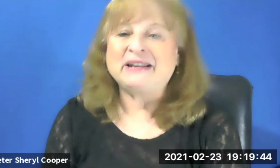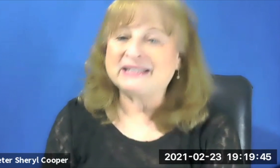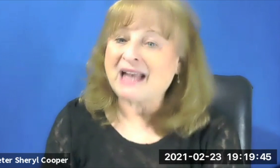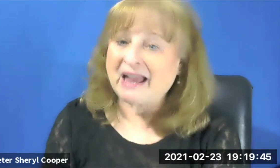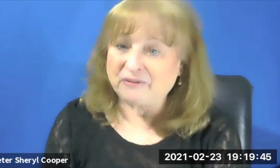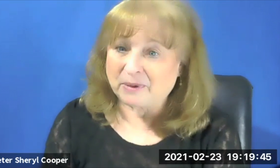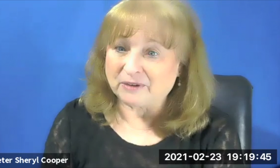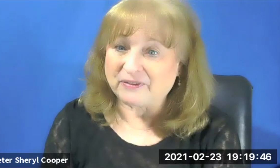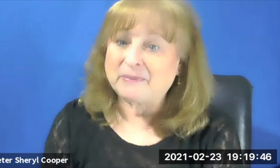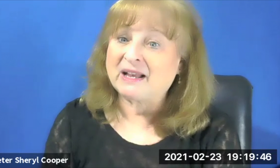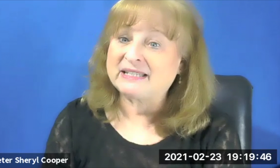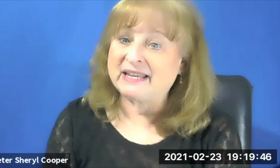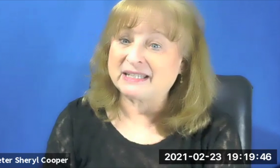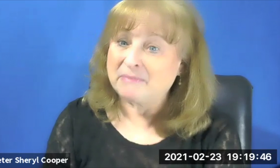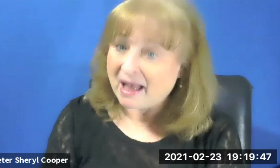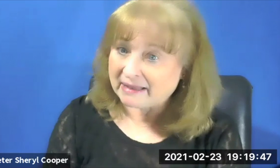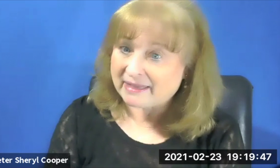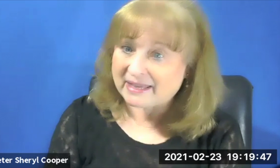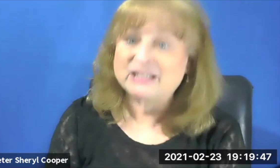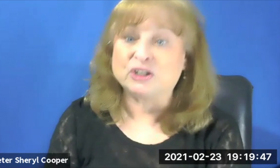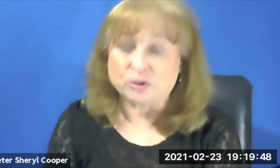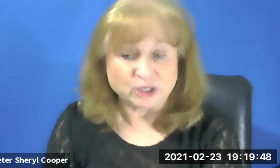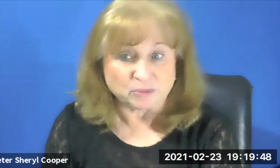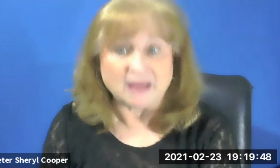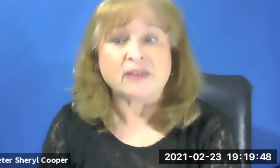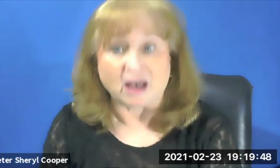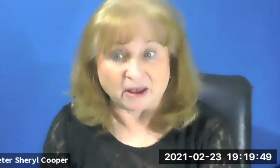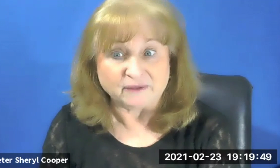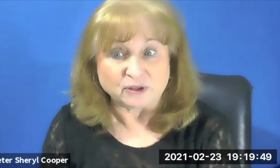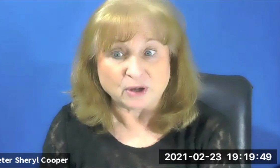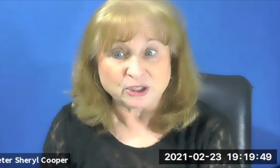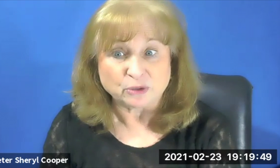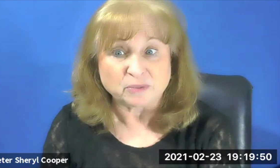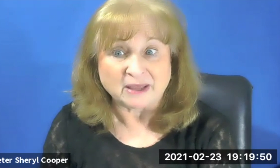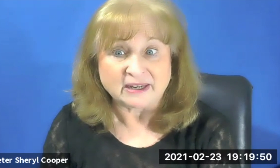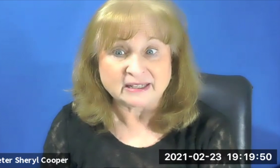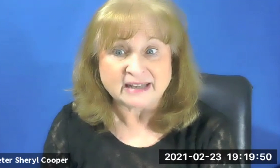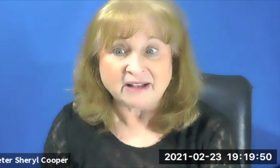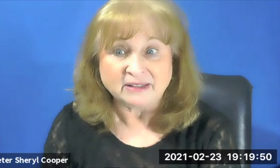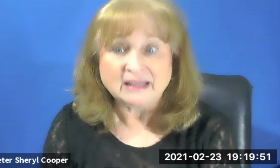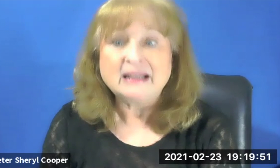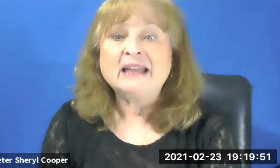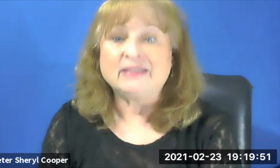But it's kind of perfect because this month is the Jewish month of, do you know what Jewish month it is now?